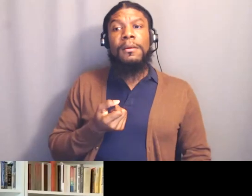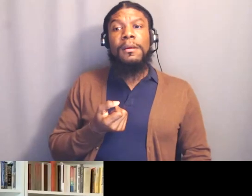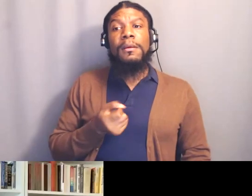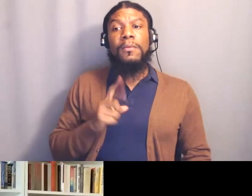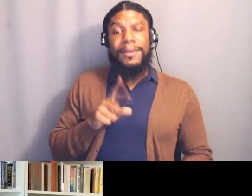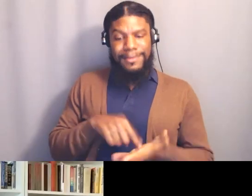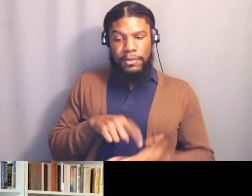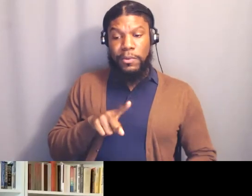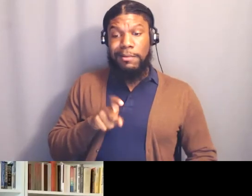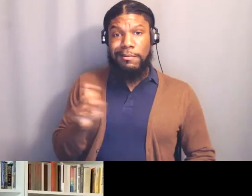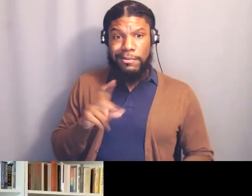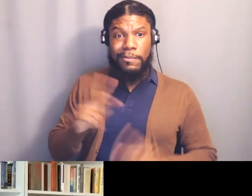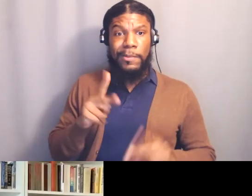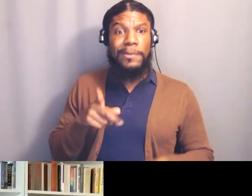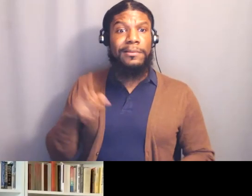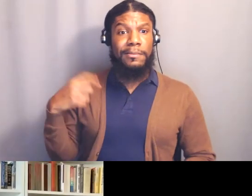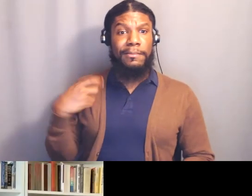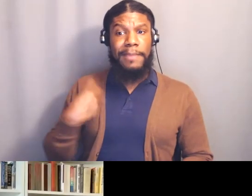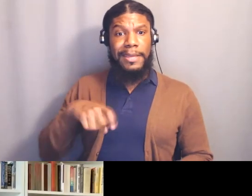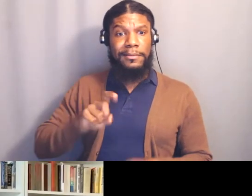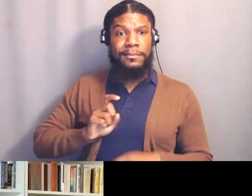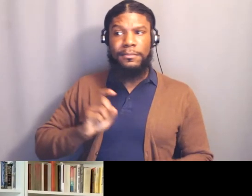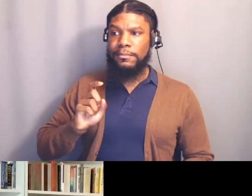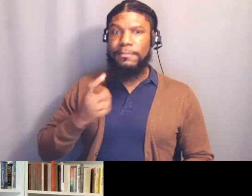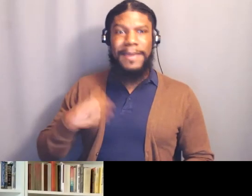90% of Jews were Sephardic Jews, and not Ashkenazi Jews,